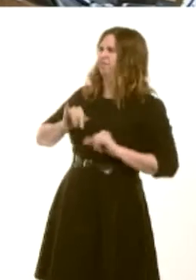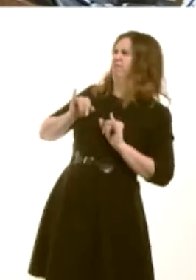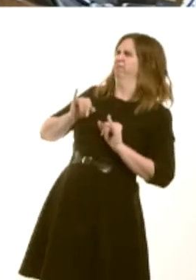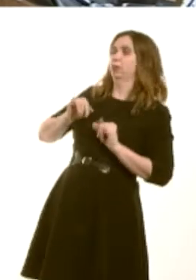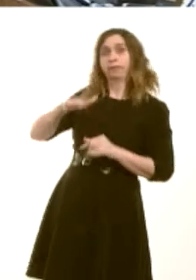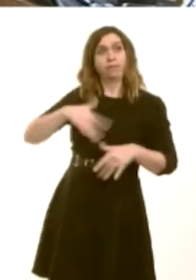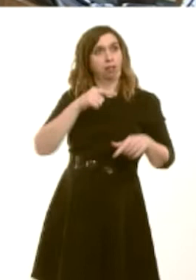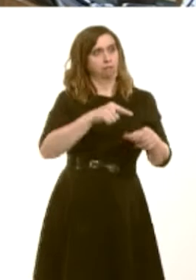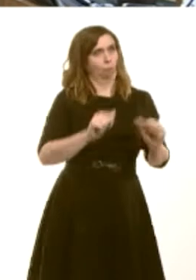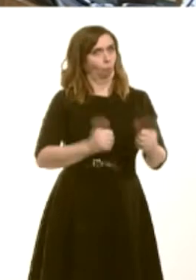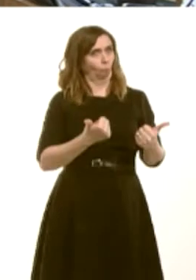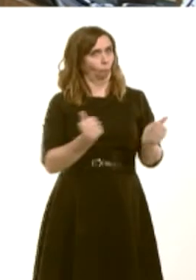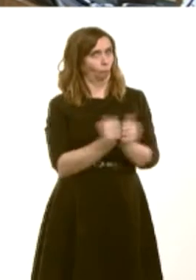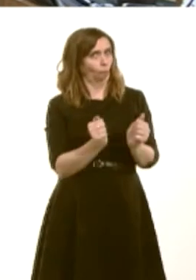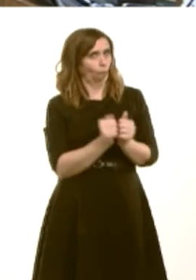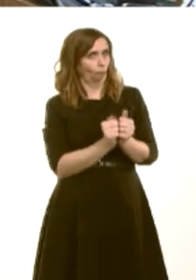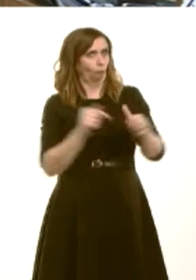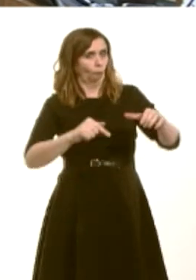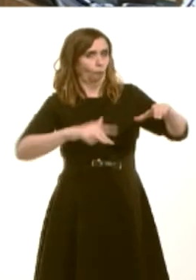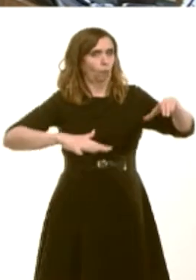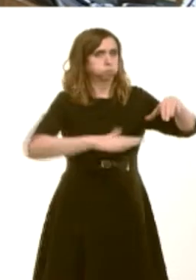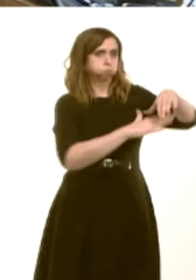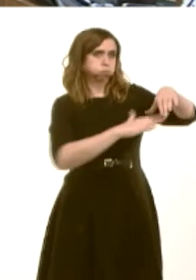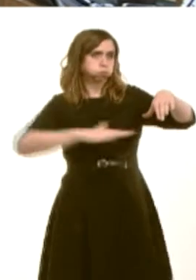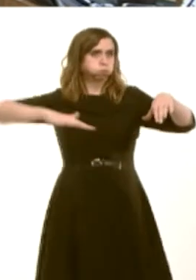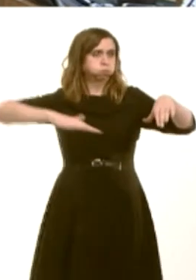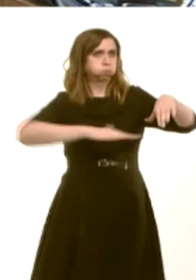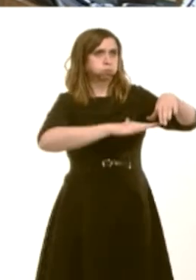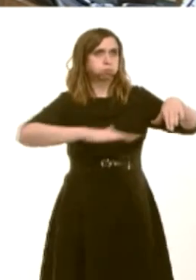companies involved and with the UK Government to make sure that Wales does benefit more